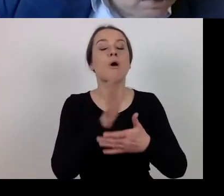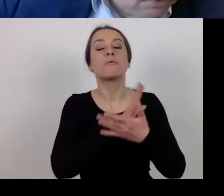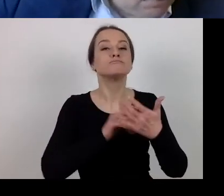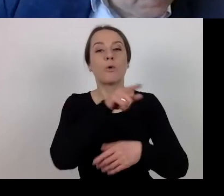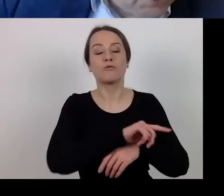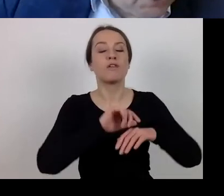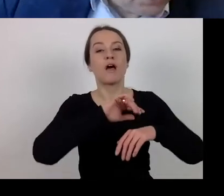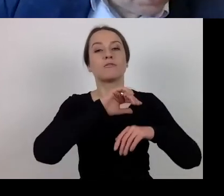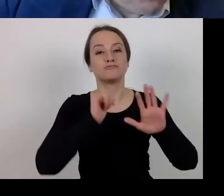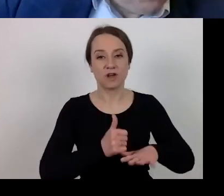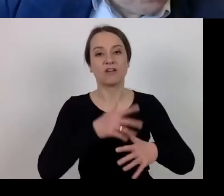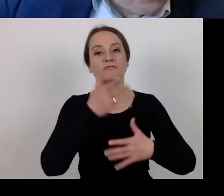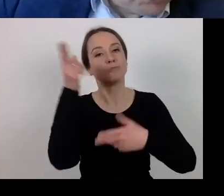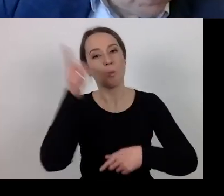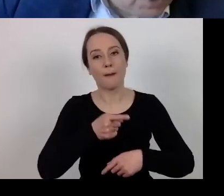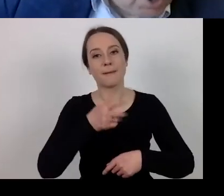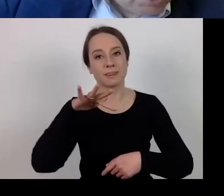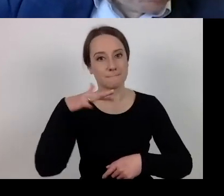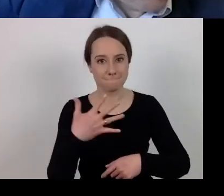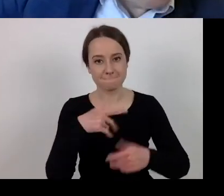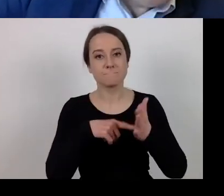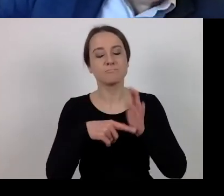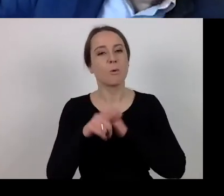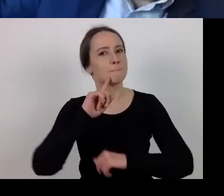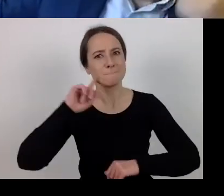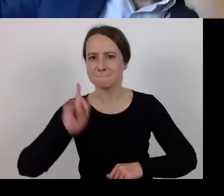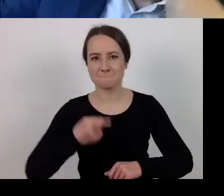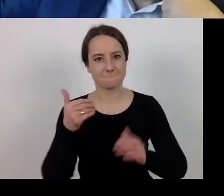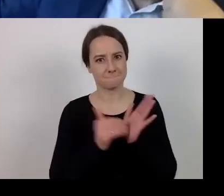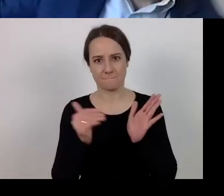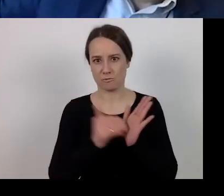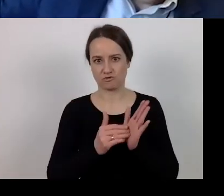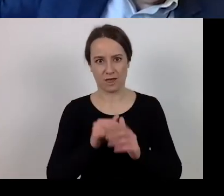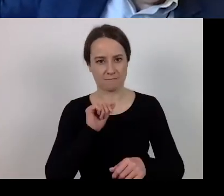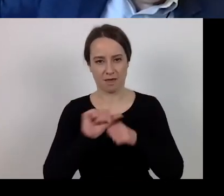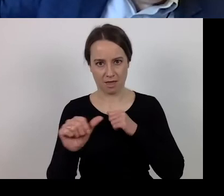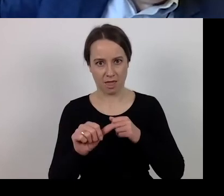we have an urgent need to counteract the effects of the pandemic.